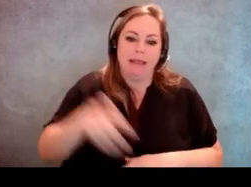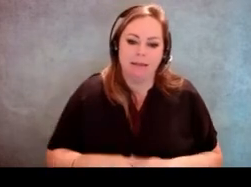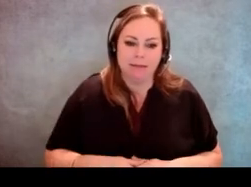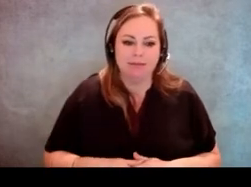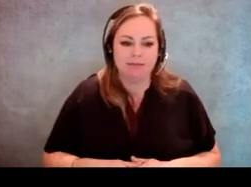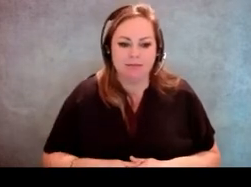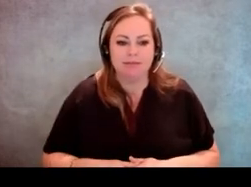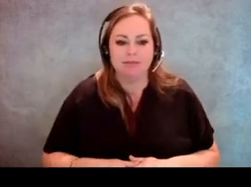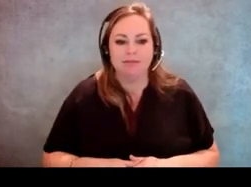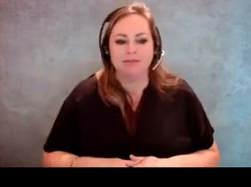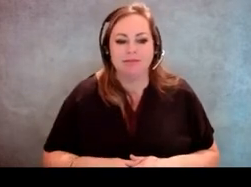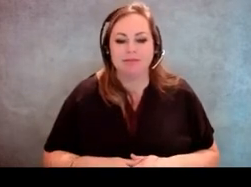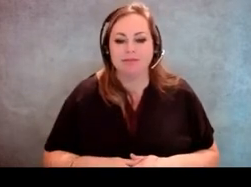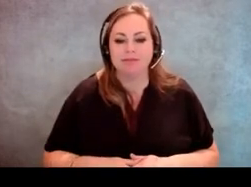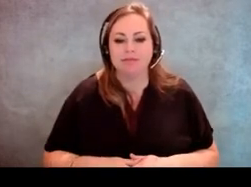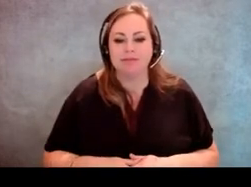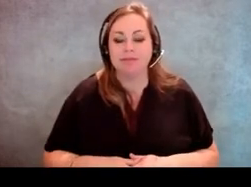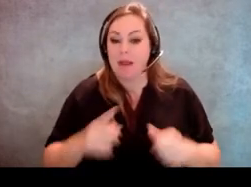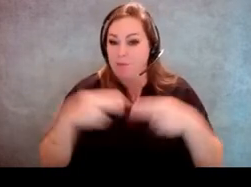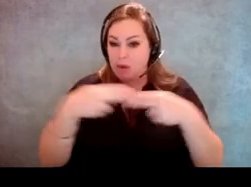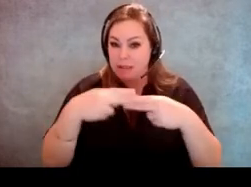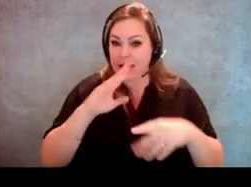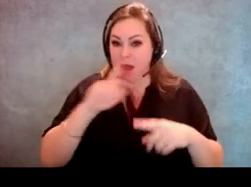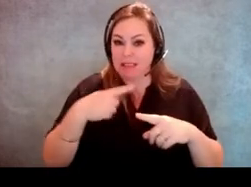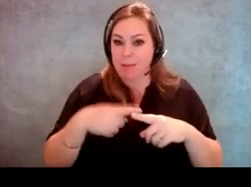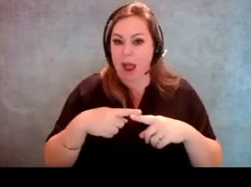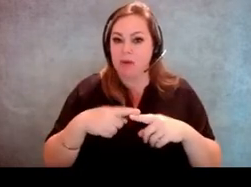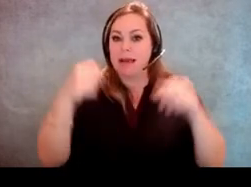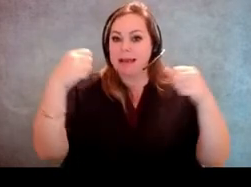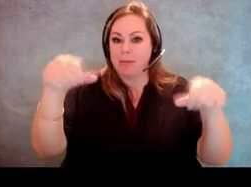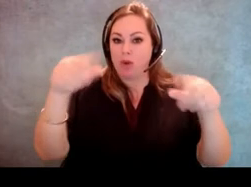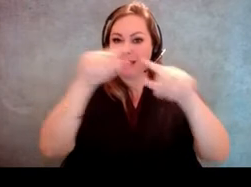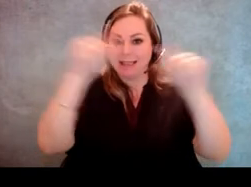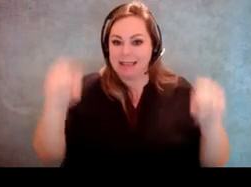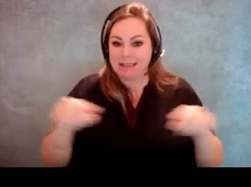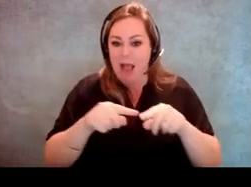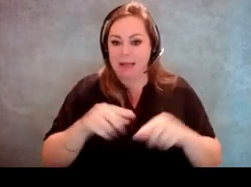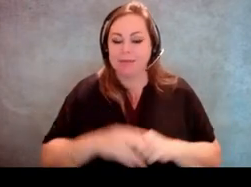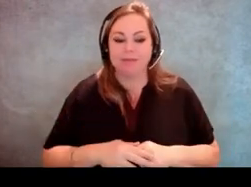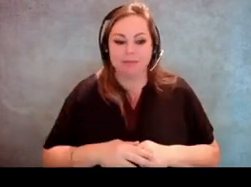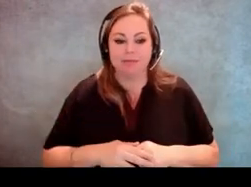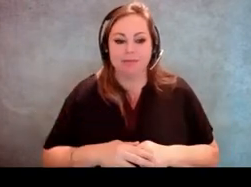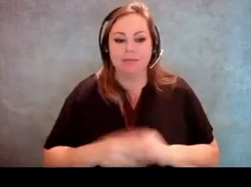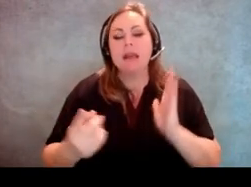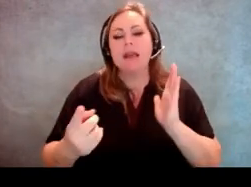[Molly Broadway] This first slide talks about posting signs. And so sometimes at a polling site, I mean a lot of polling sites